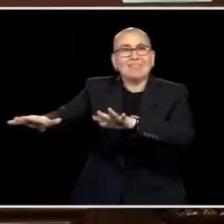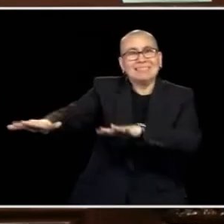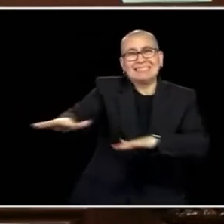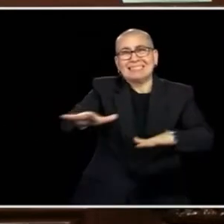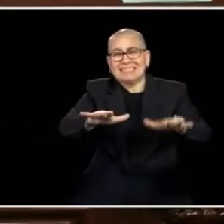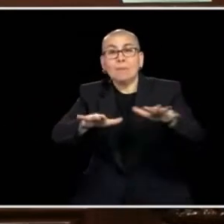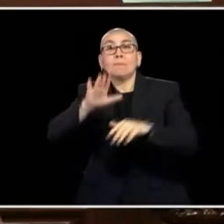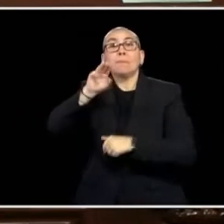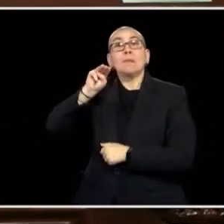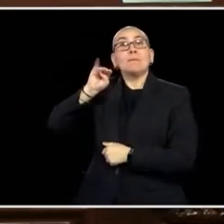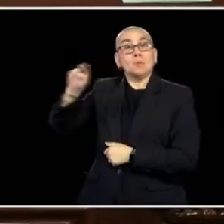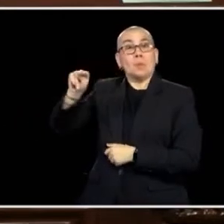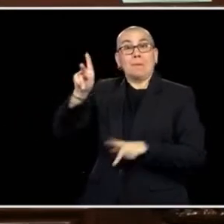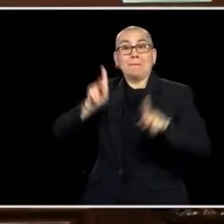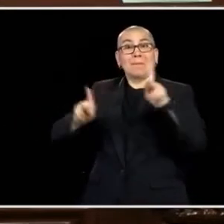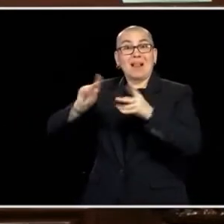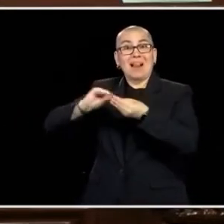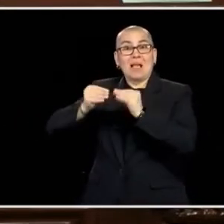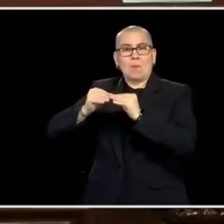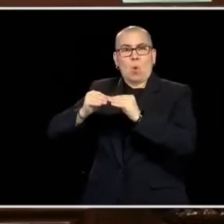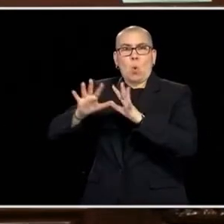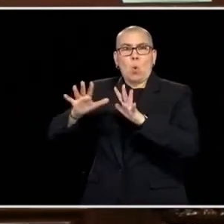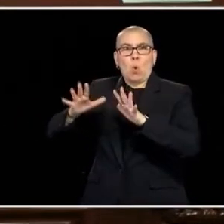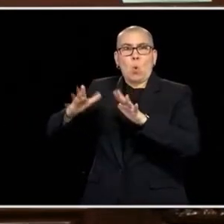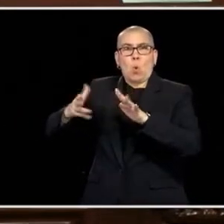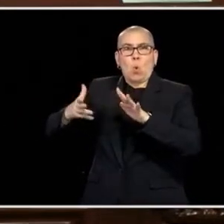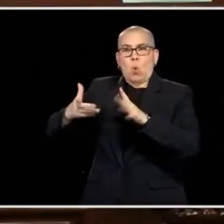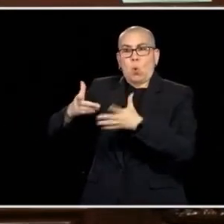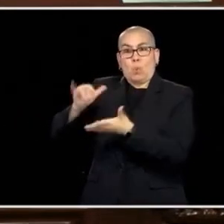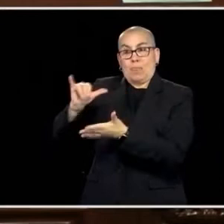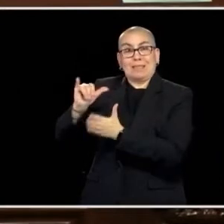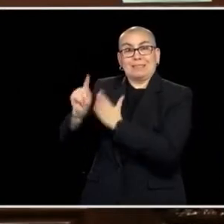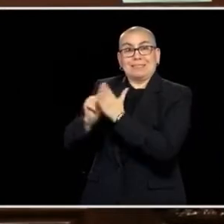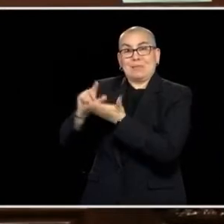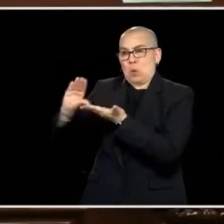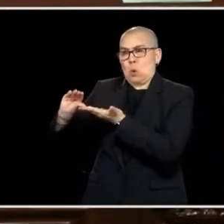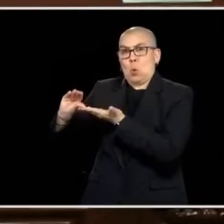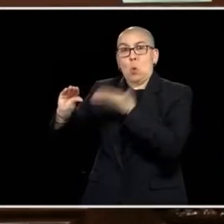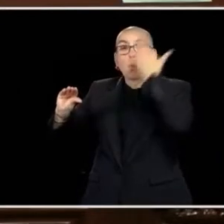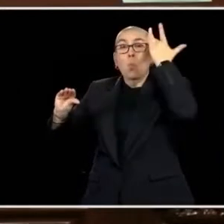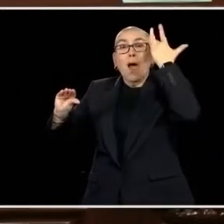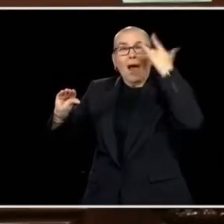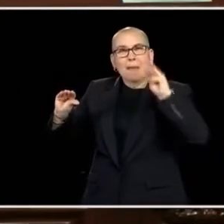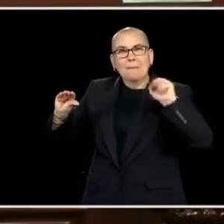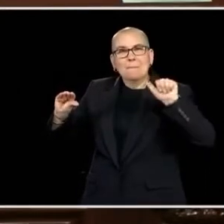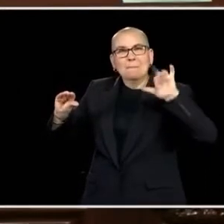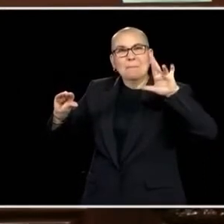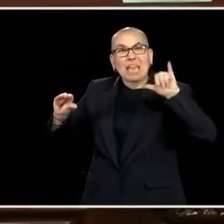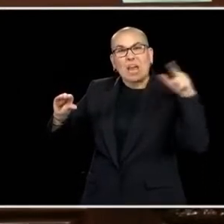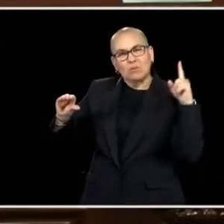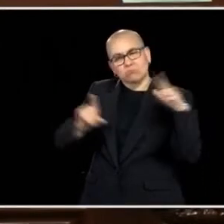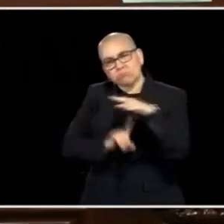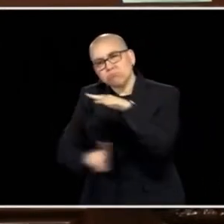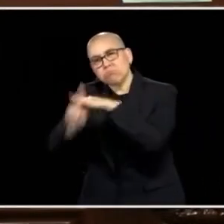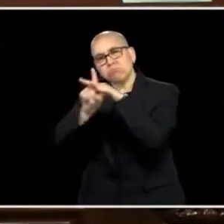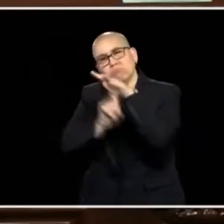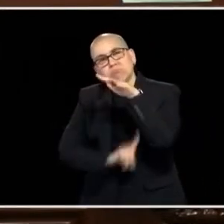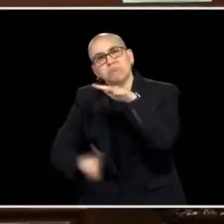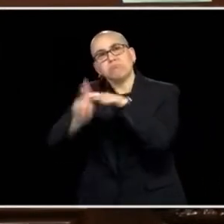CAME FROM THIS WHEN SOMEONE'S ADMITTED TO THE HOSPITAL IS ONE OF THE LOWEST IN THE NATION. THOSE ARE THE FOLKS THAT WE SAID, LET'S GIVE THEM A LITTLE